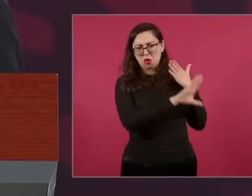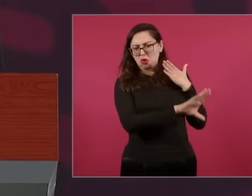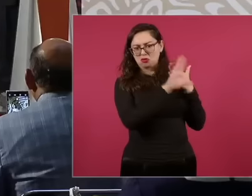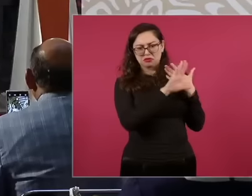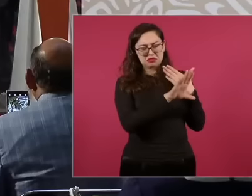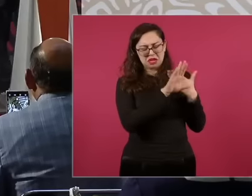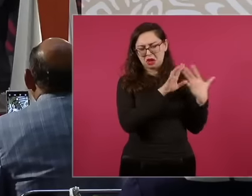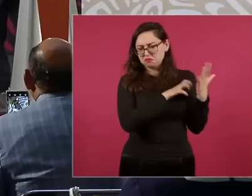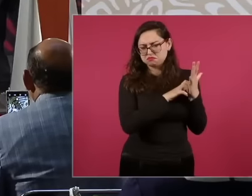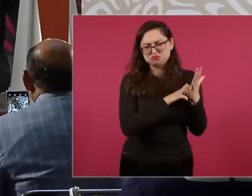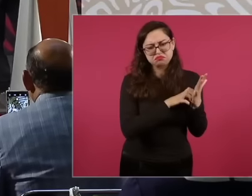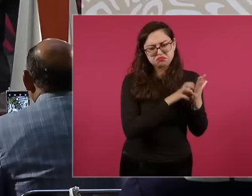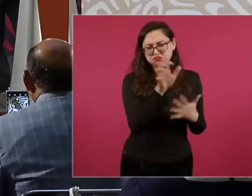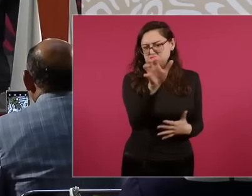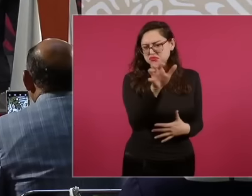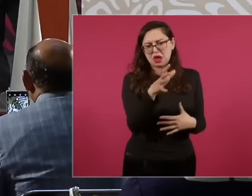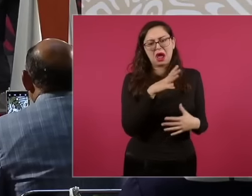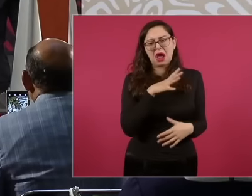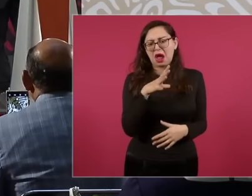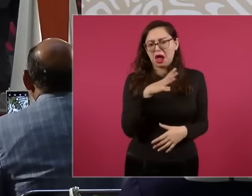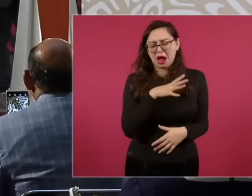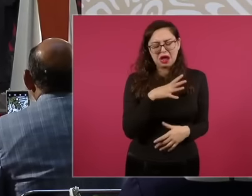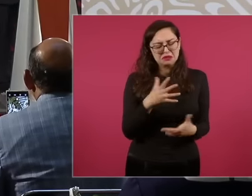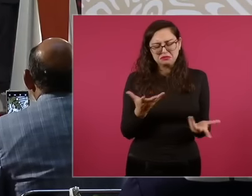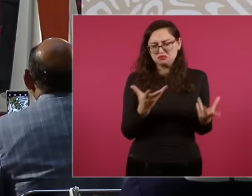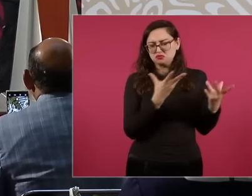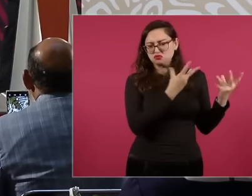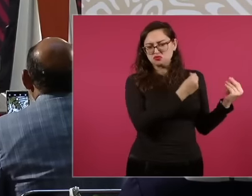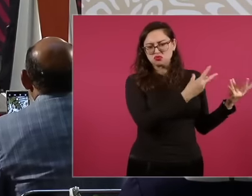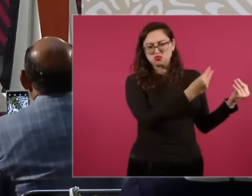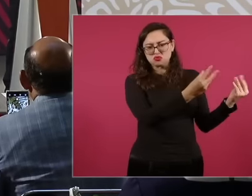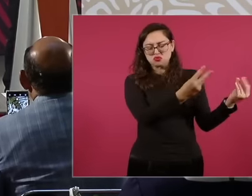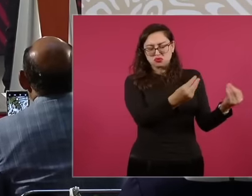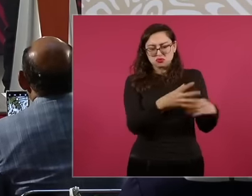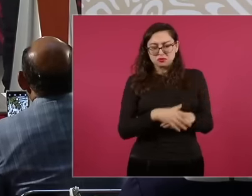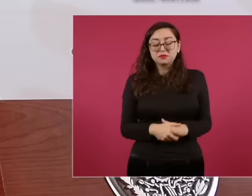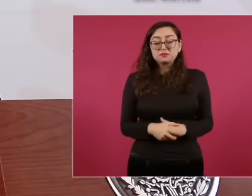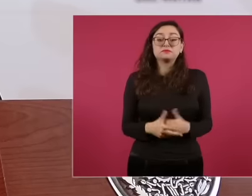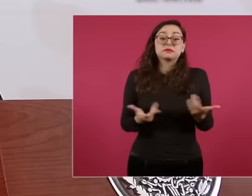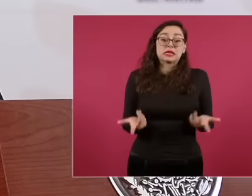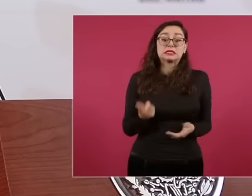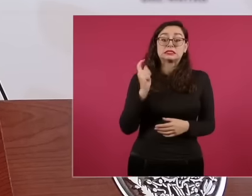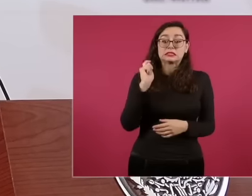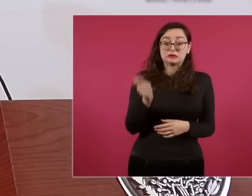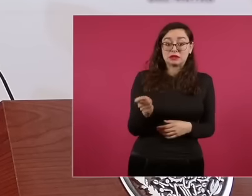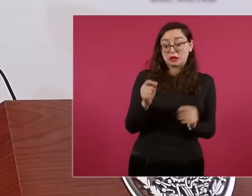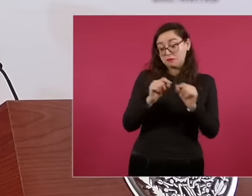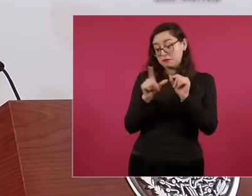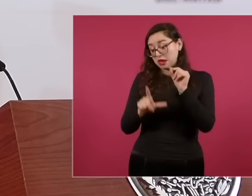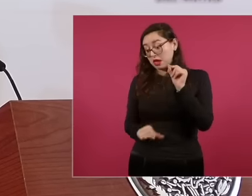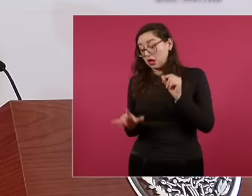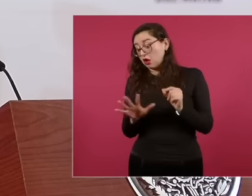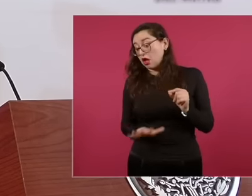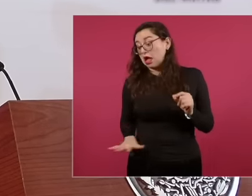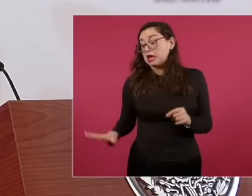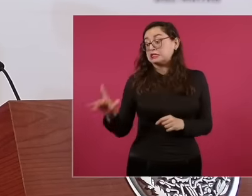many. You just said that I ended up with a 70 for approval well what the people say I